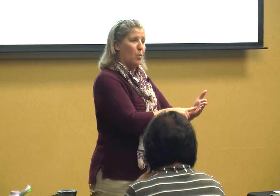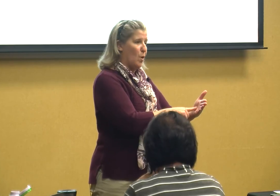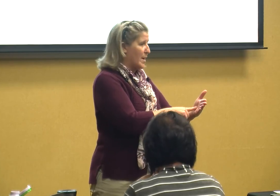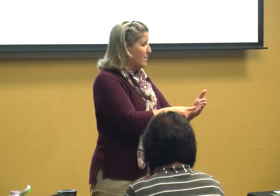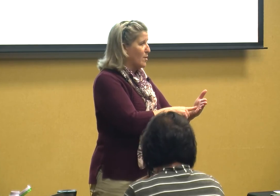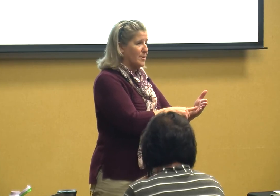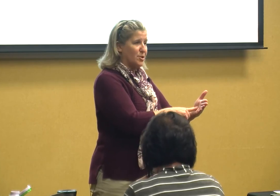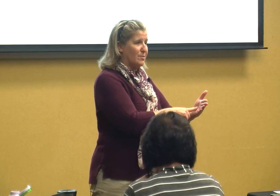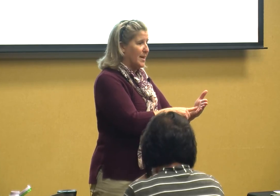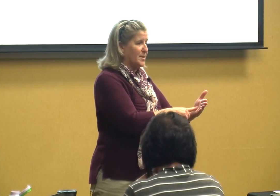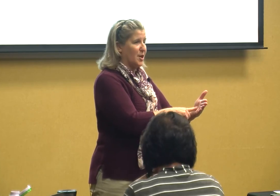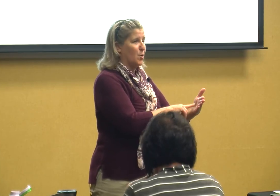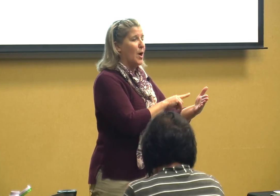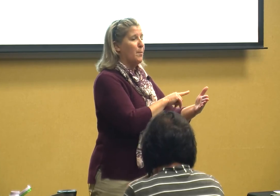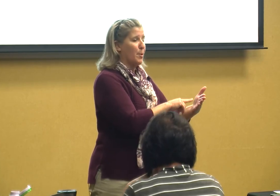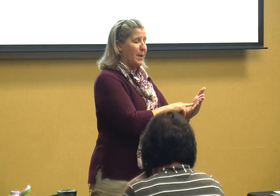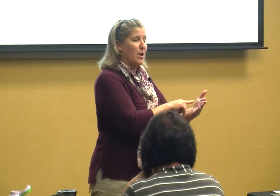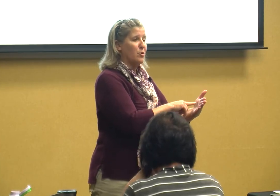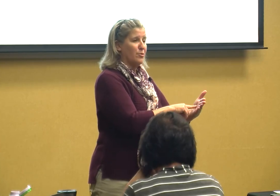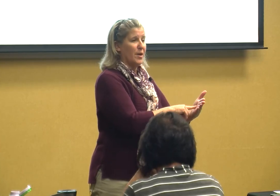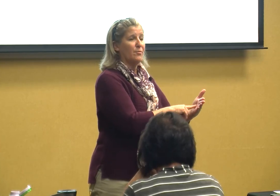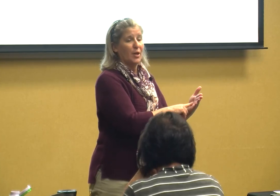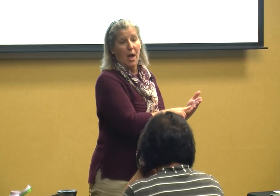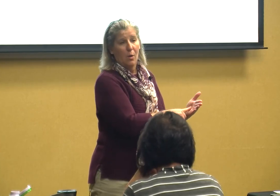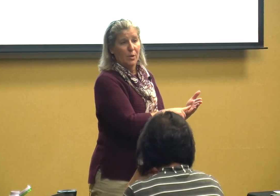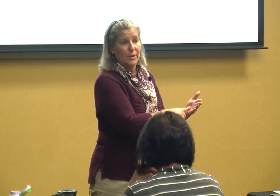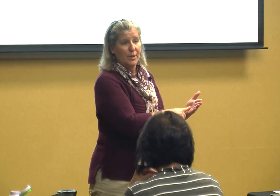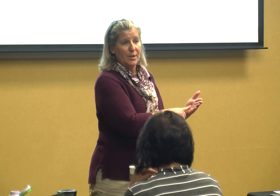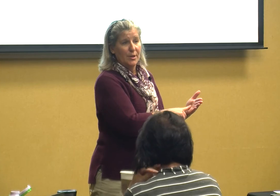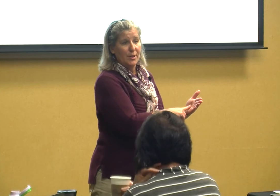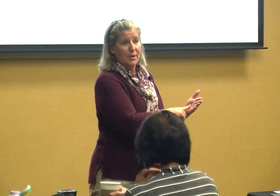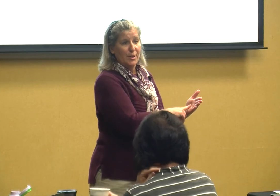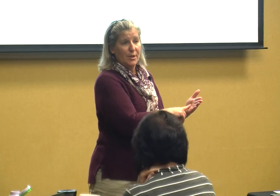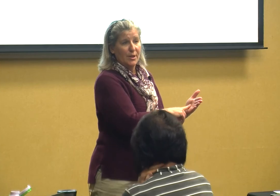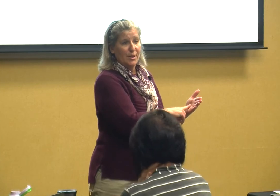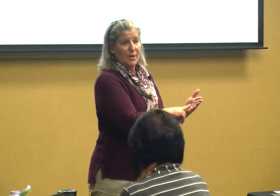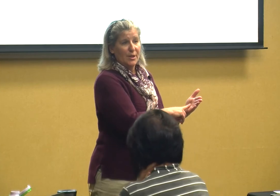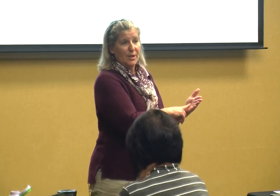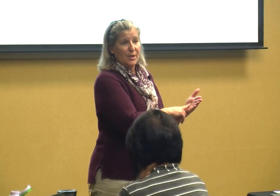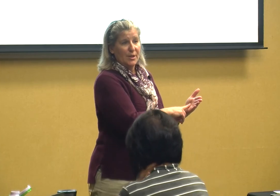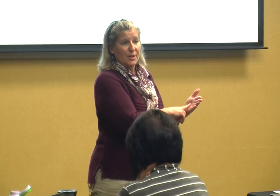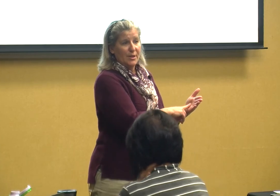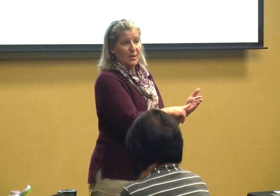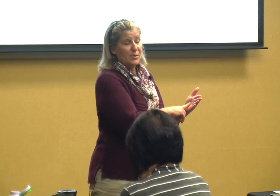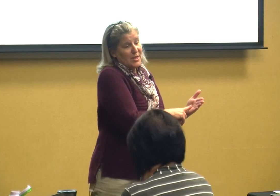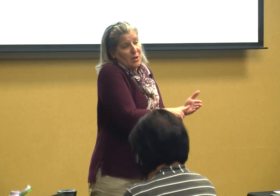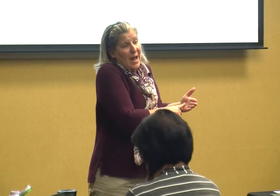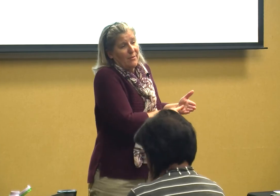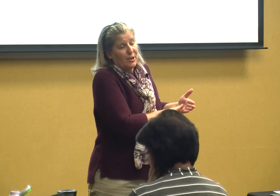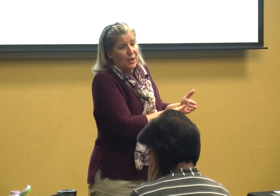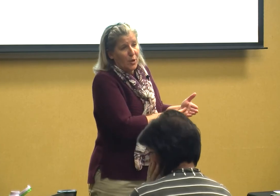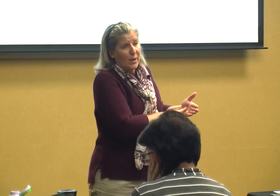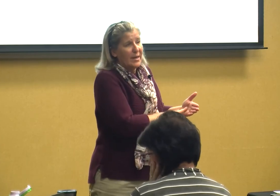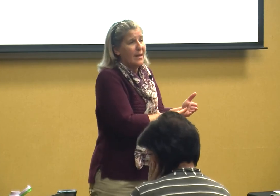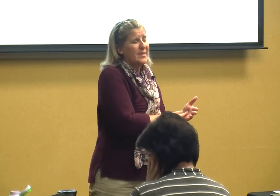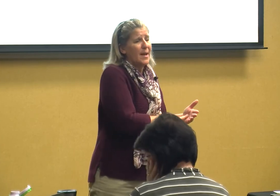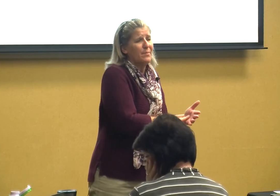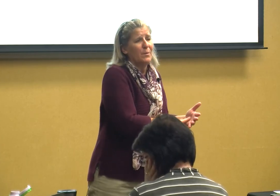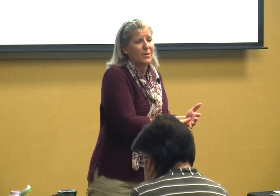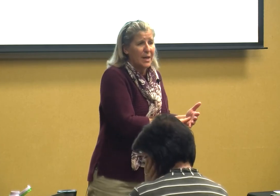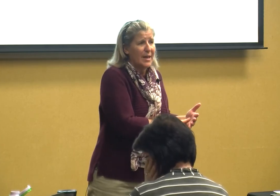whatever else you need to prepare yourself to go you still have to do it and same thing with kids